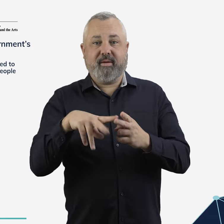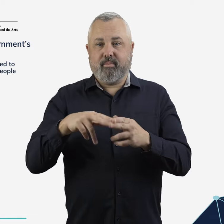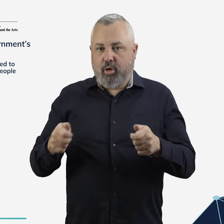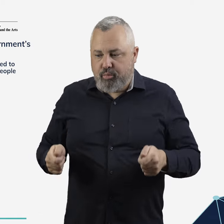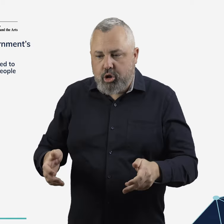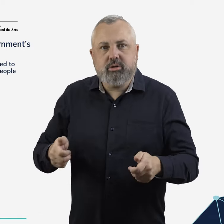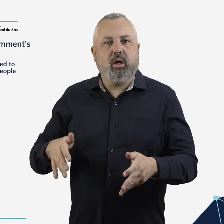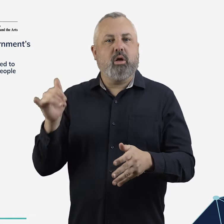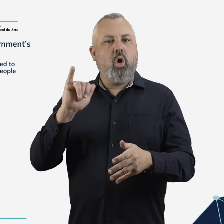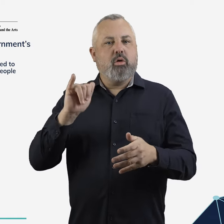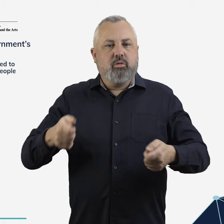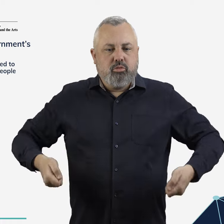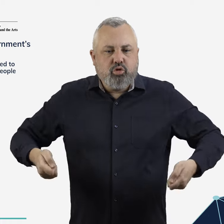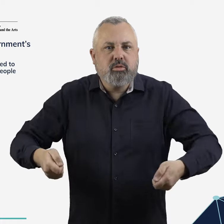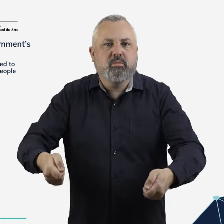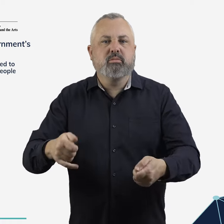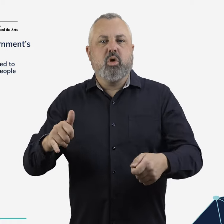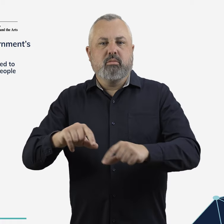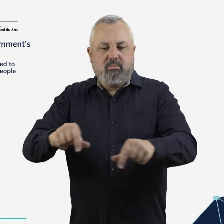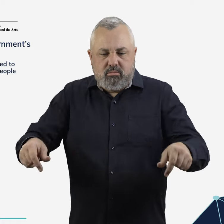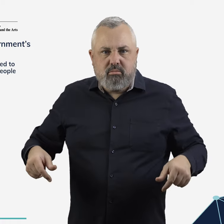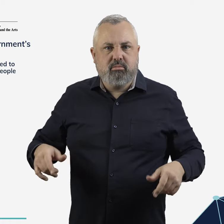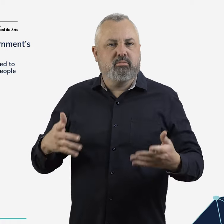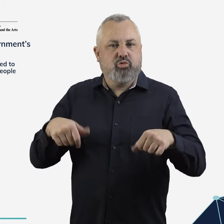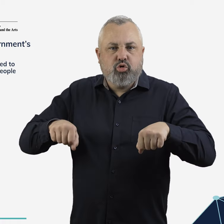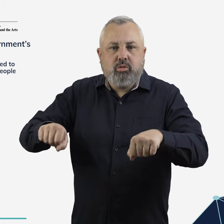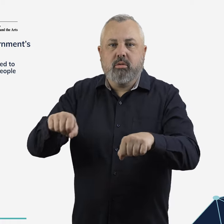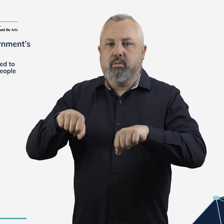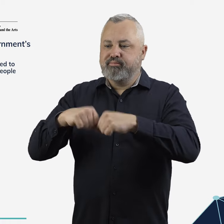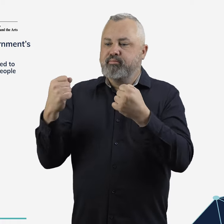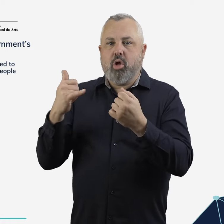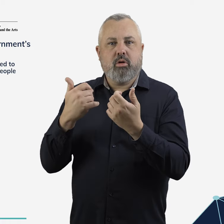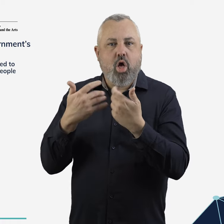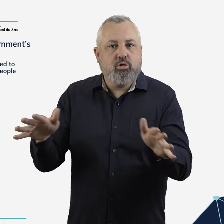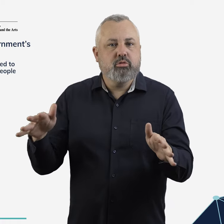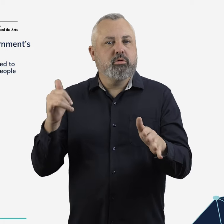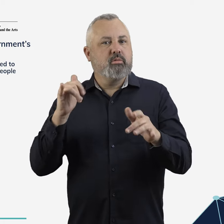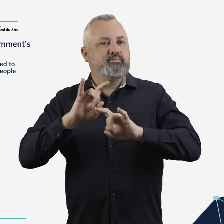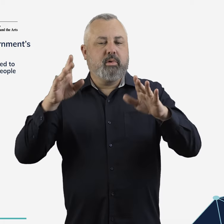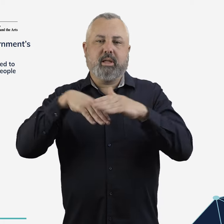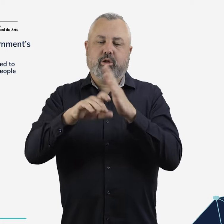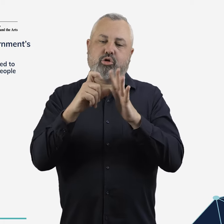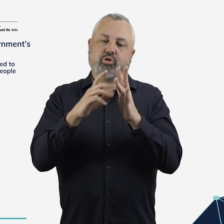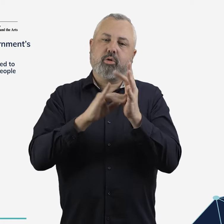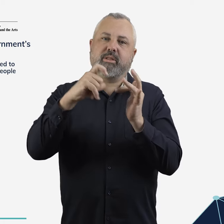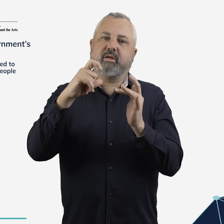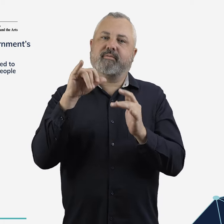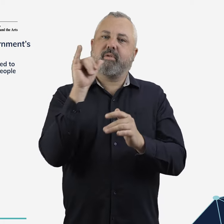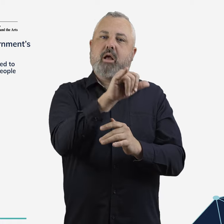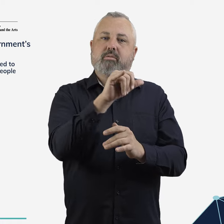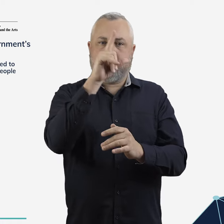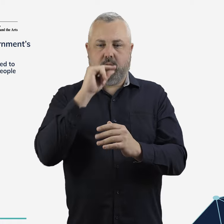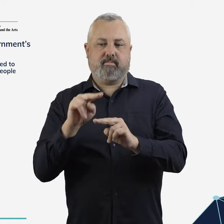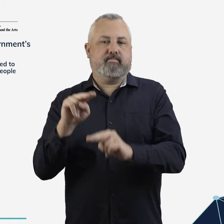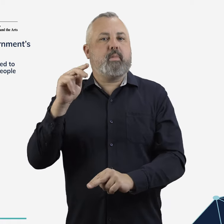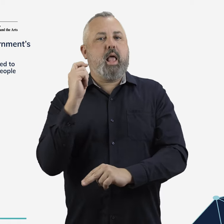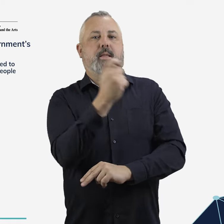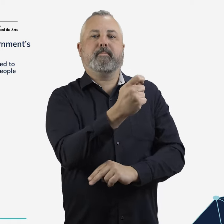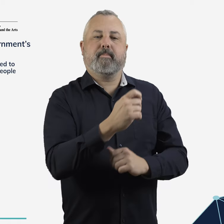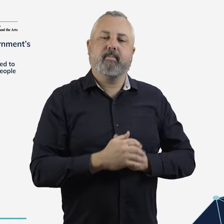whose wheelchairs or other mobility devices are damaged or lost by domestic airlines.